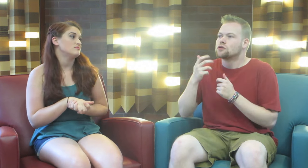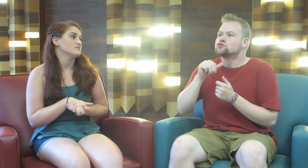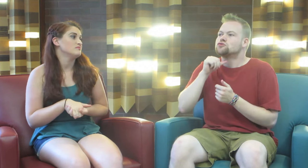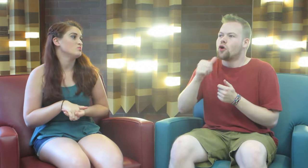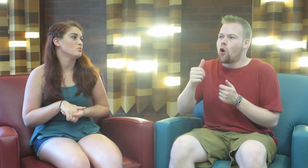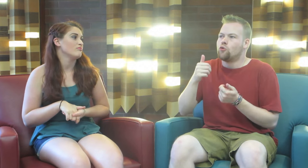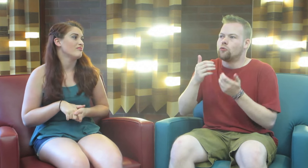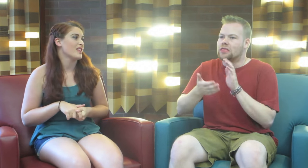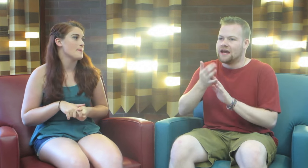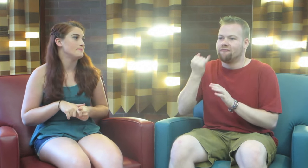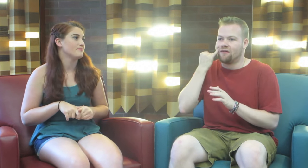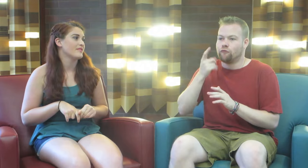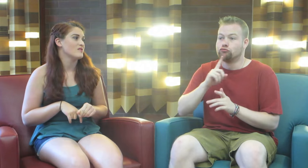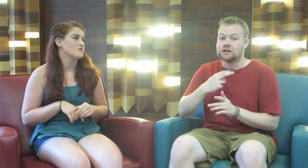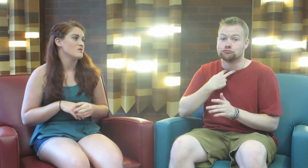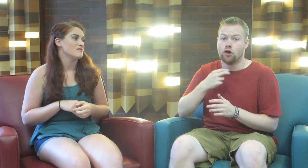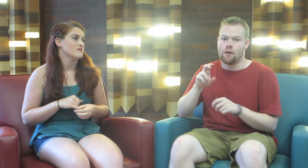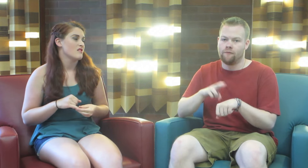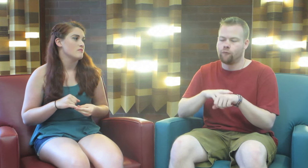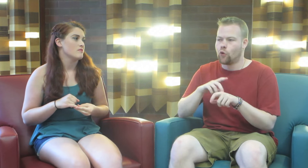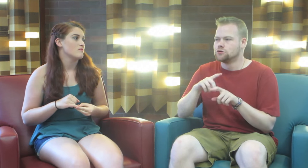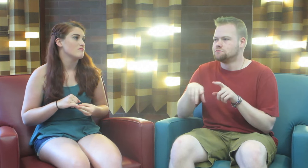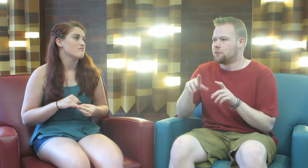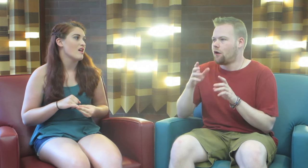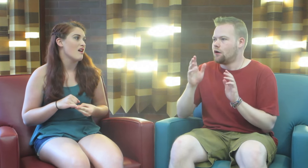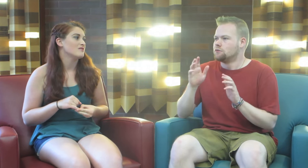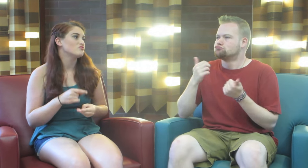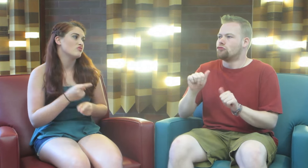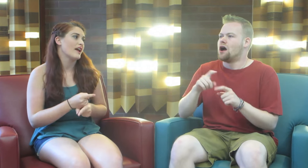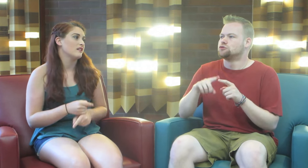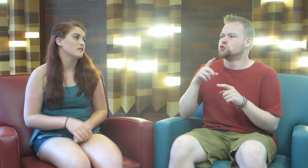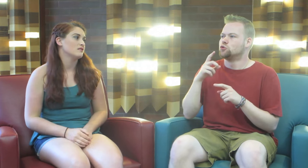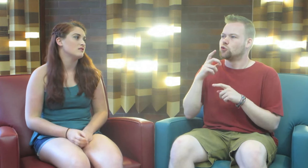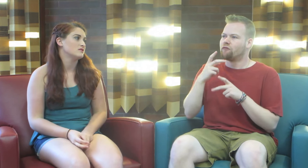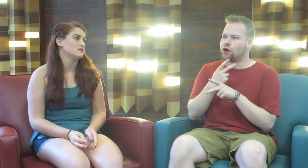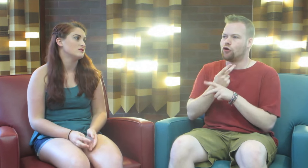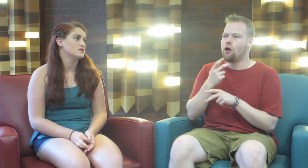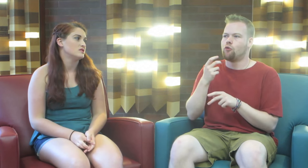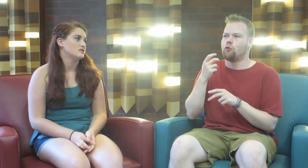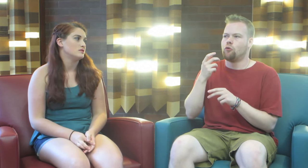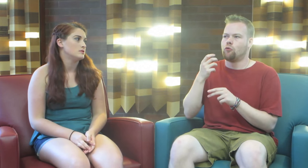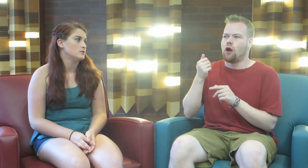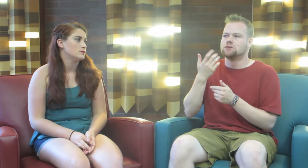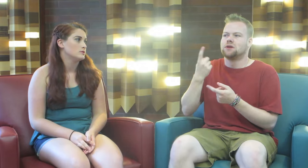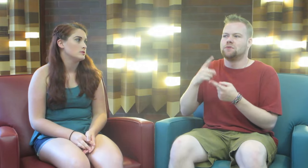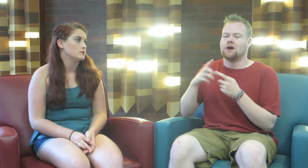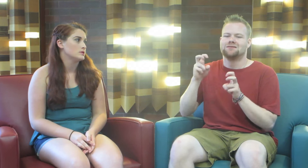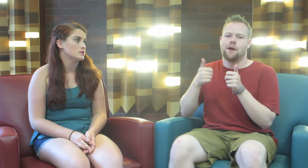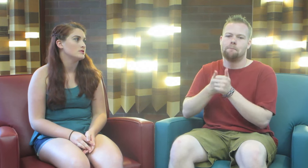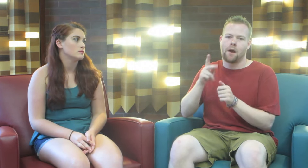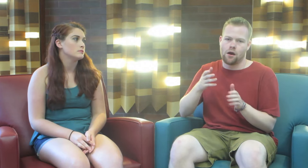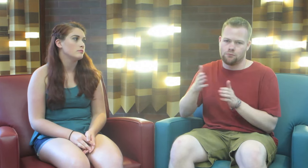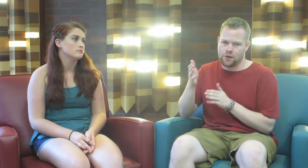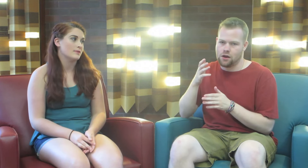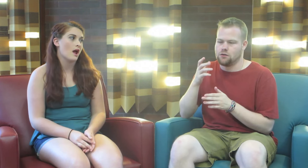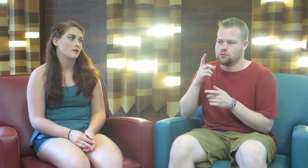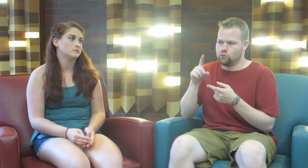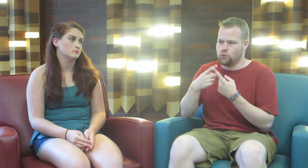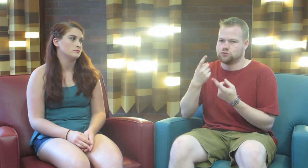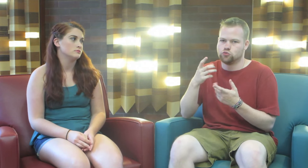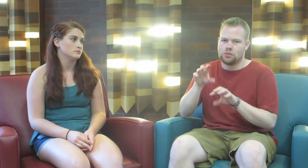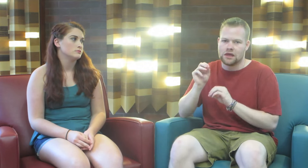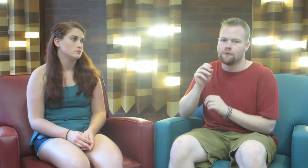R: Don’t leave if you are really trapped, of course, but try to figure out something as back-up plan once you leave.